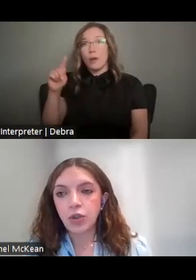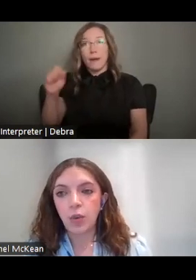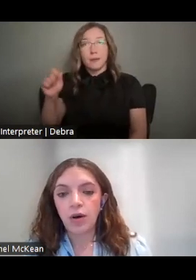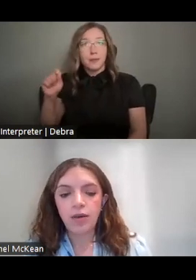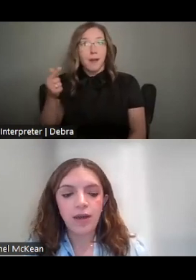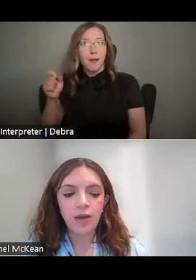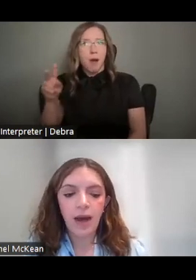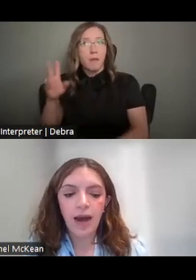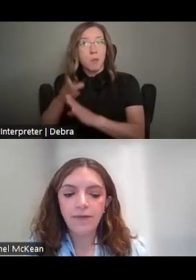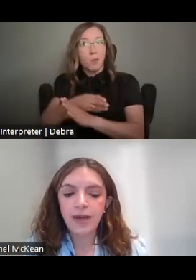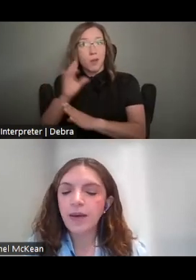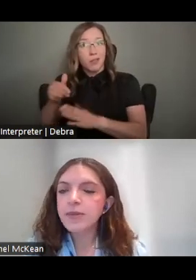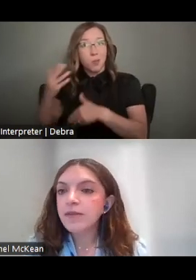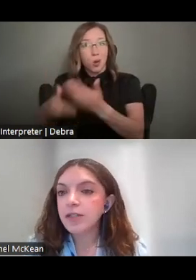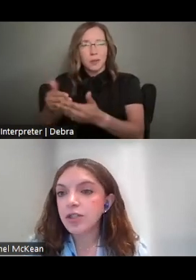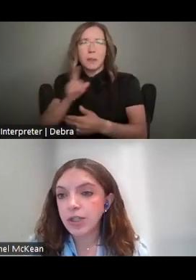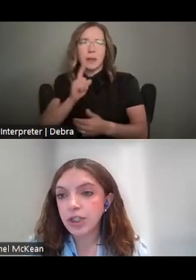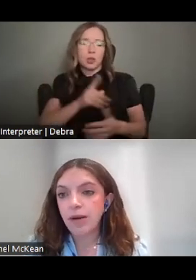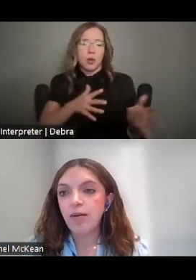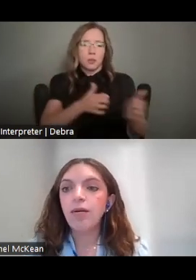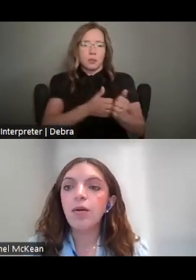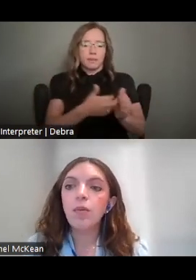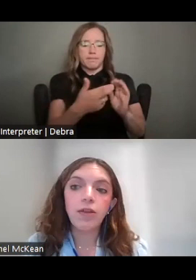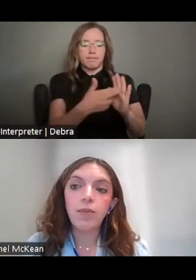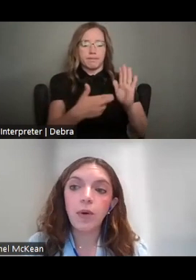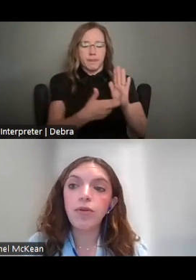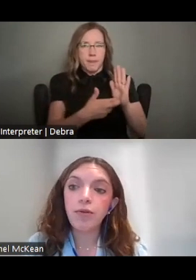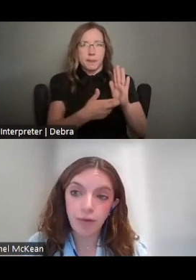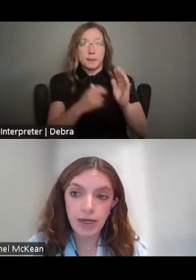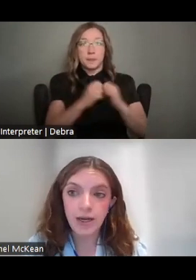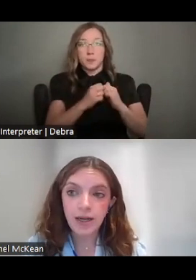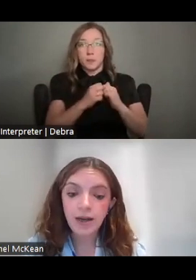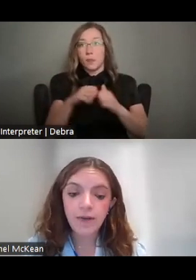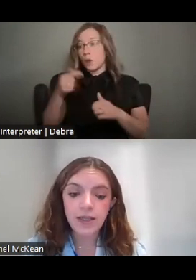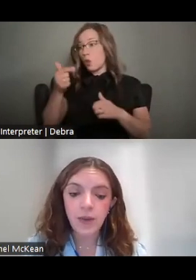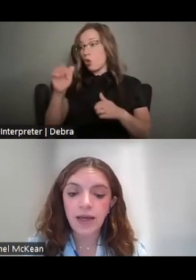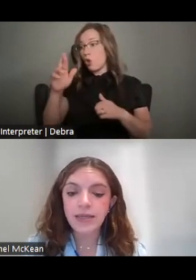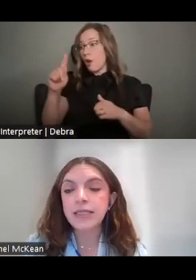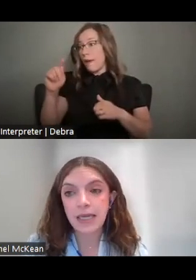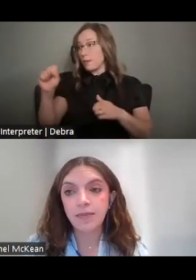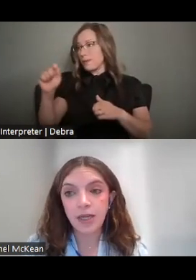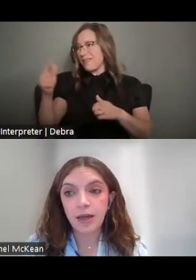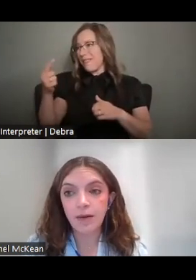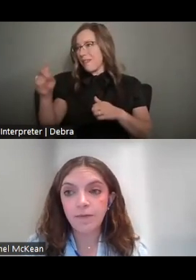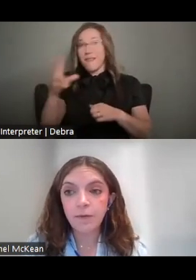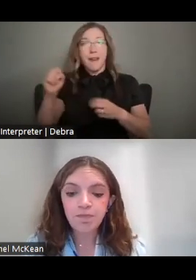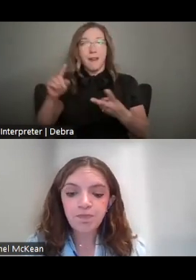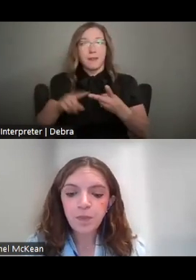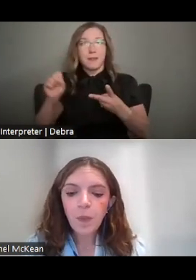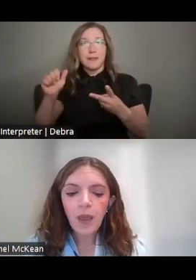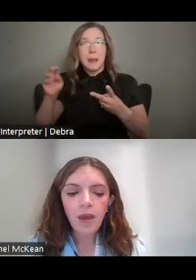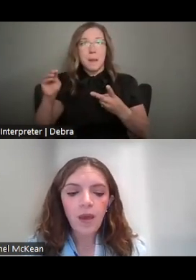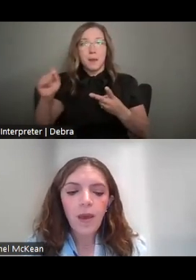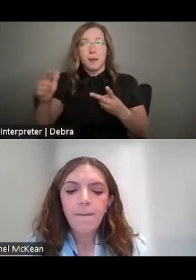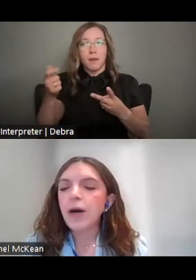SURE THAT YOU HAVE AN UP-TO-DATE REGISTRATION WITH BOTH GRANTS.GOV AS WELL AS SAM.GOV.